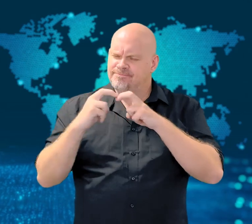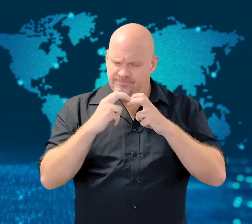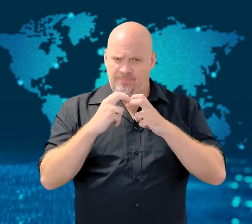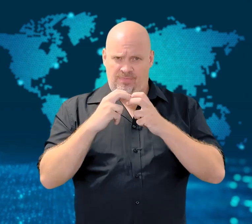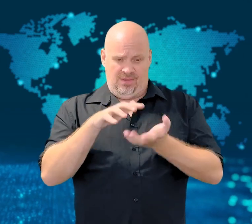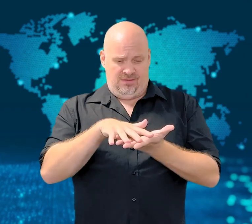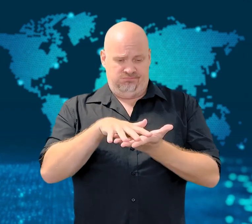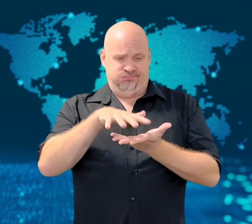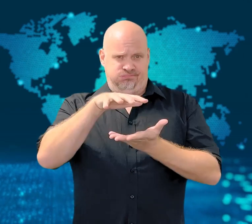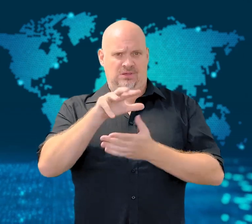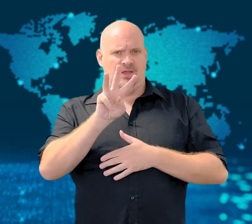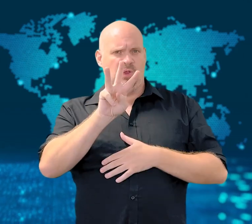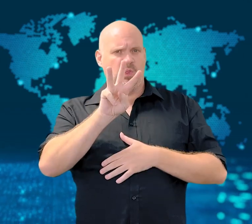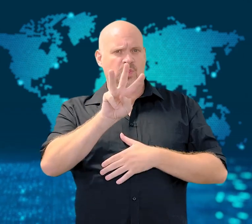is 32 pages.